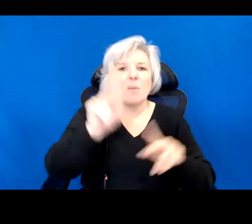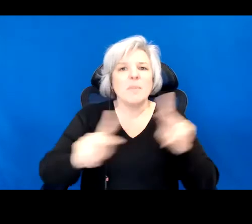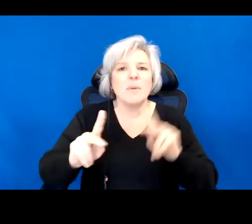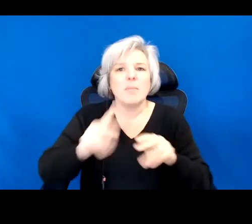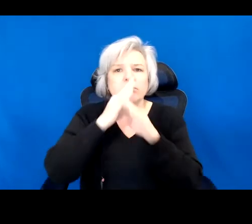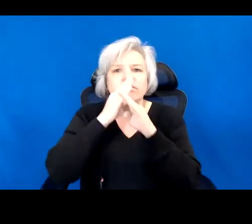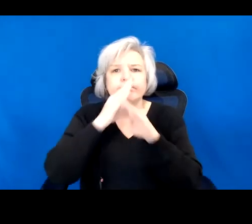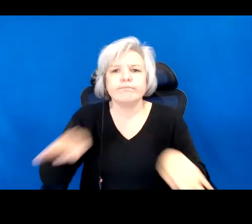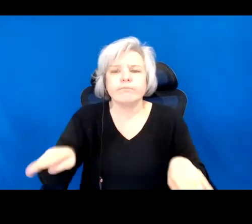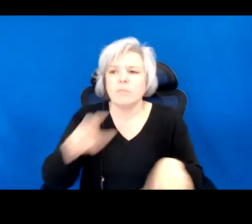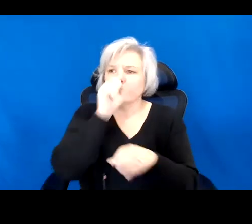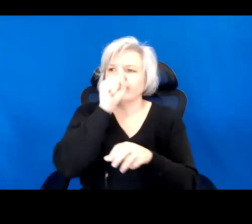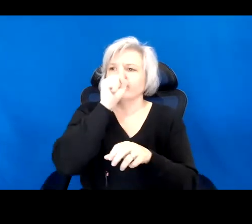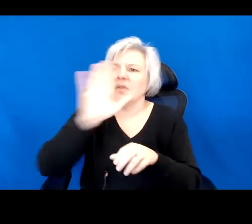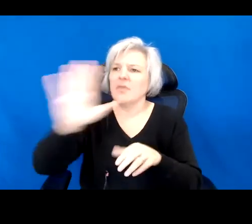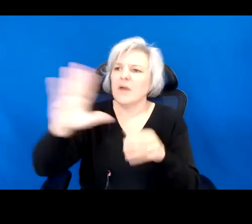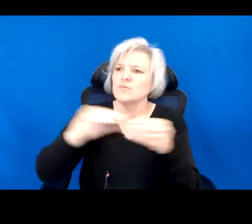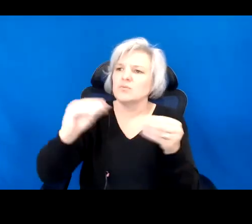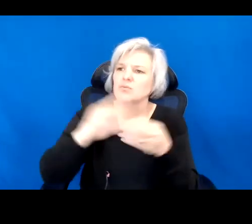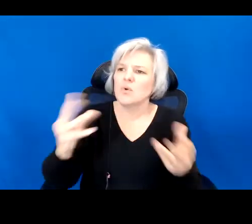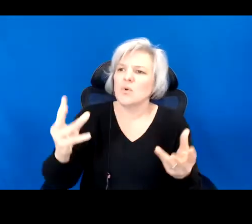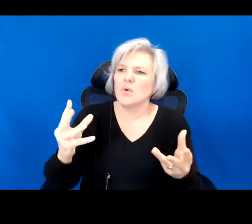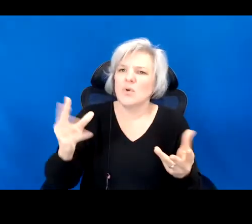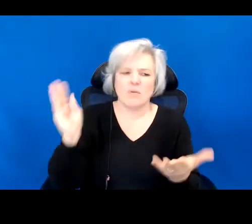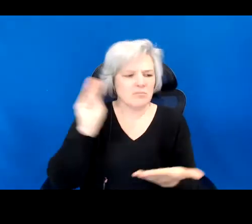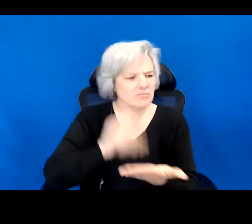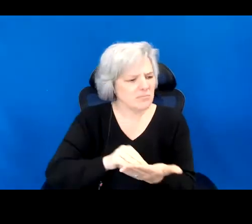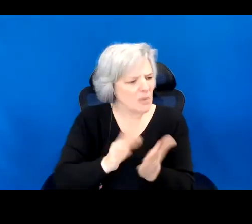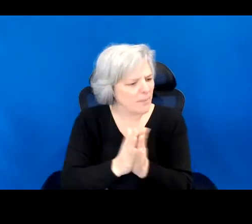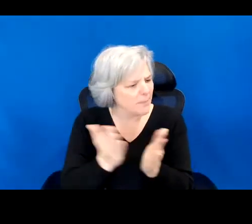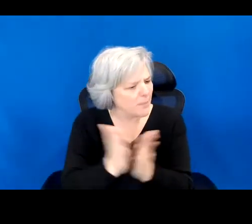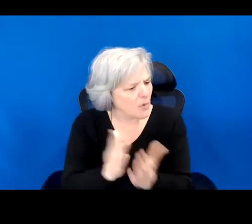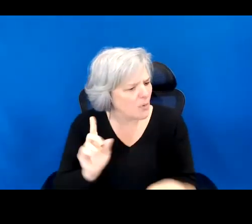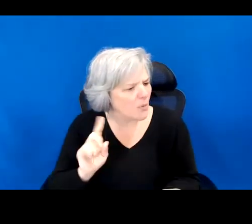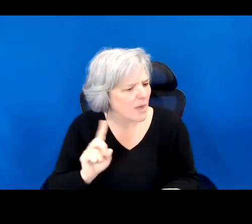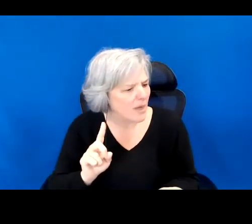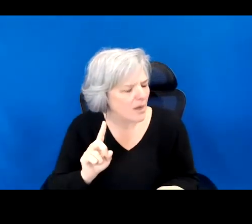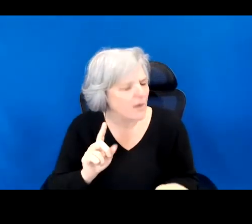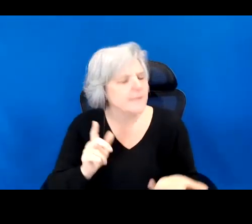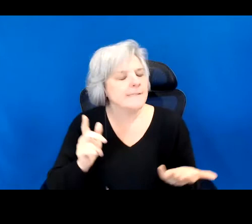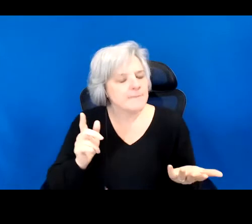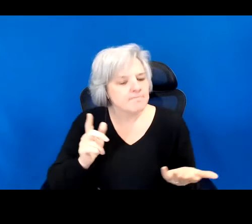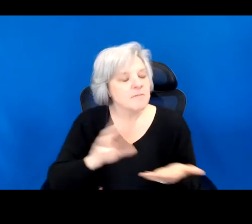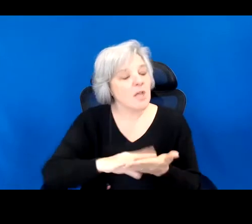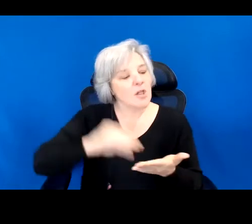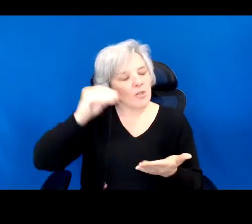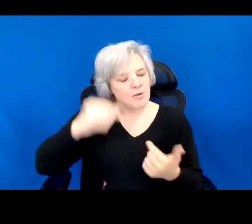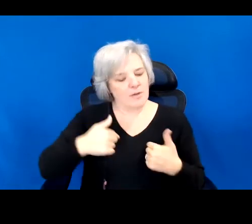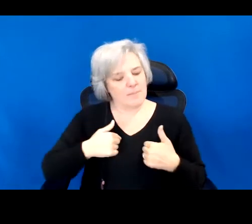and lived towards survival. Learning to mother at the end of the world,